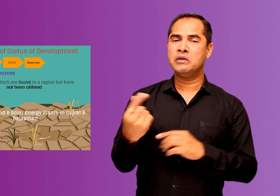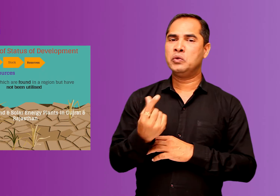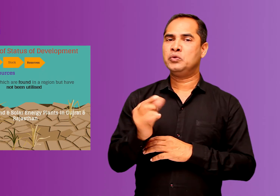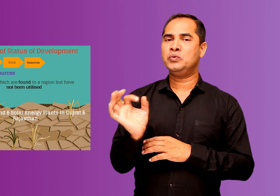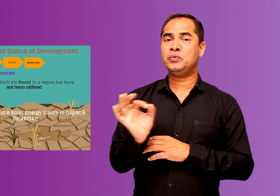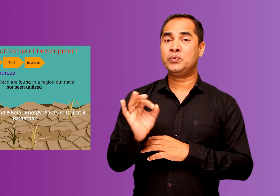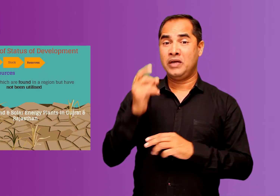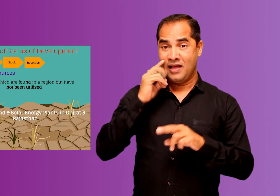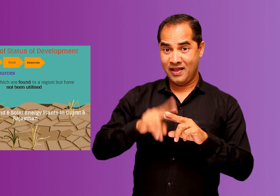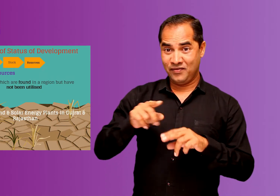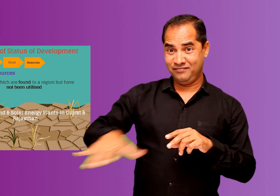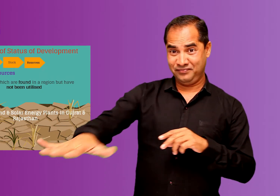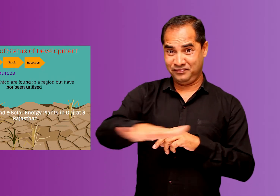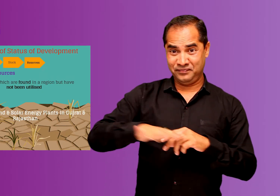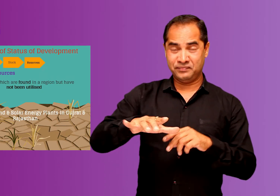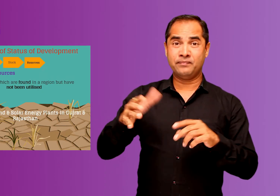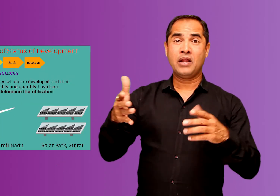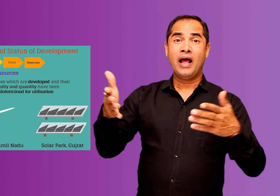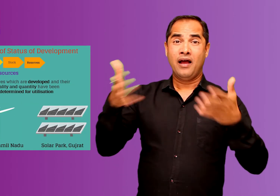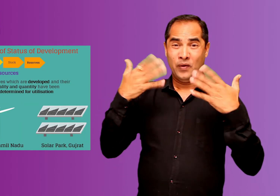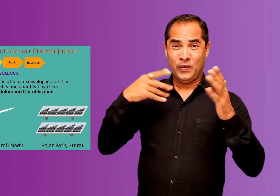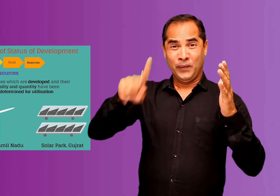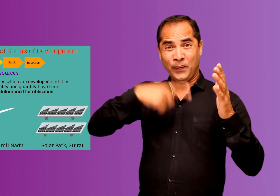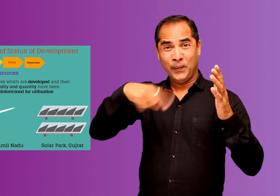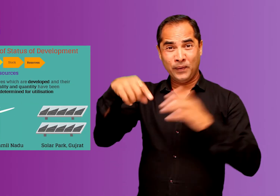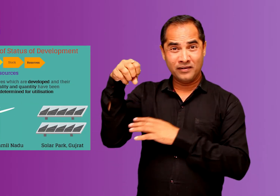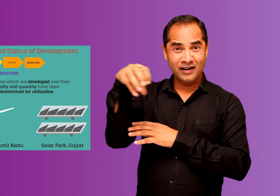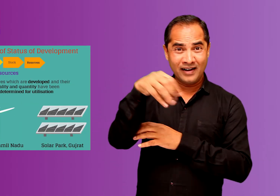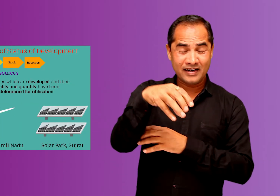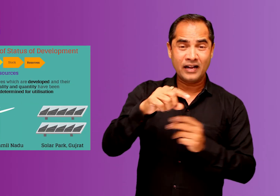energy but haven't been used so far if we put